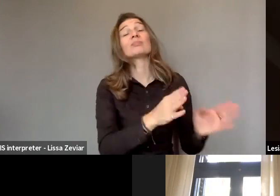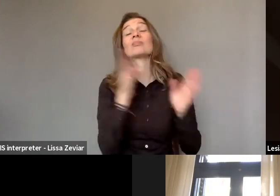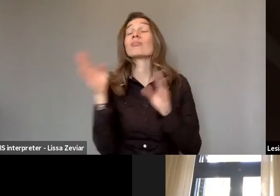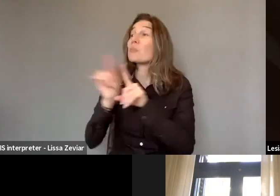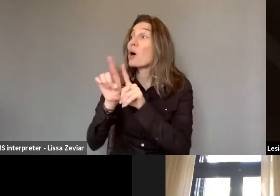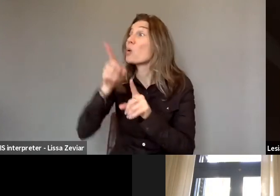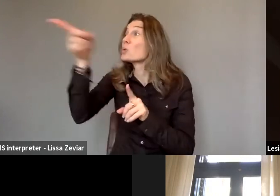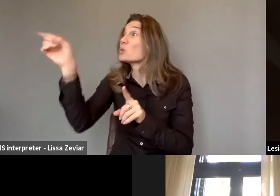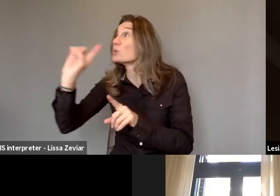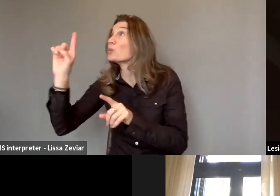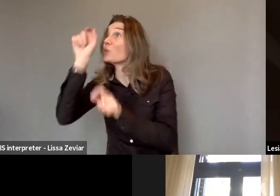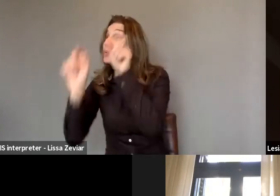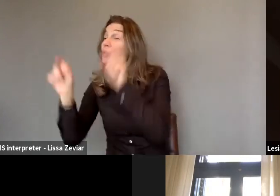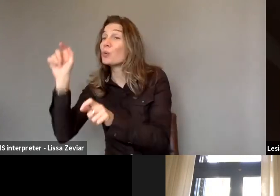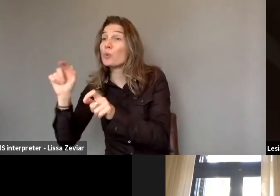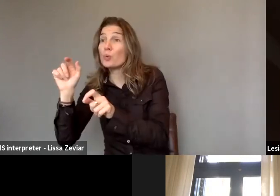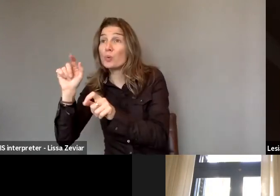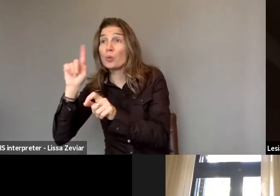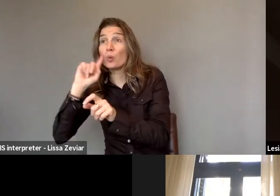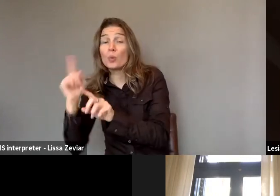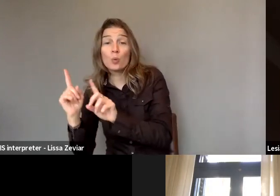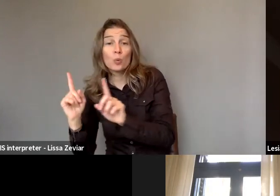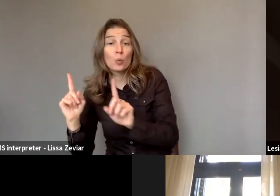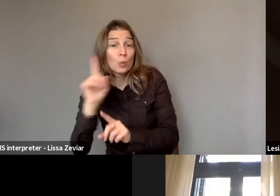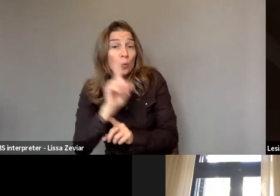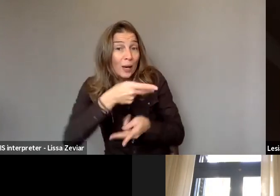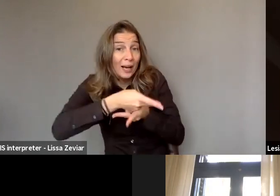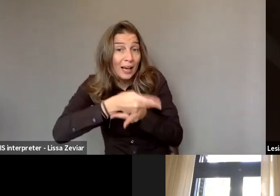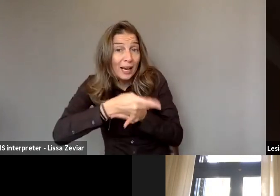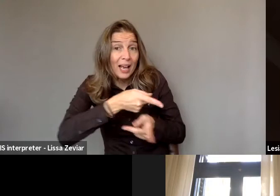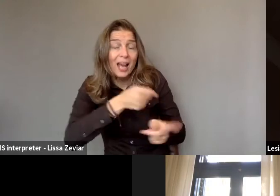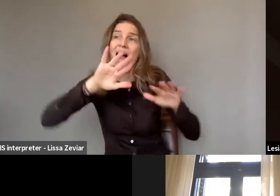to see how we can help them to combat violence against women.